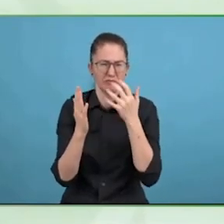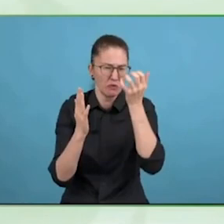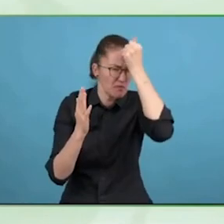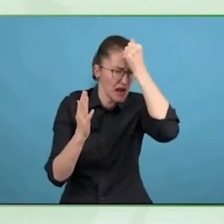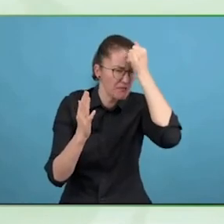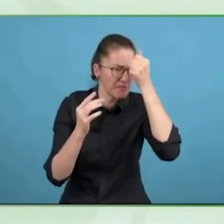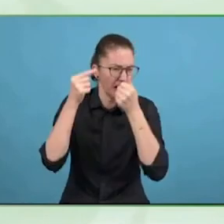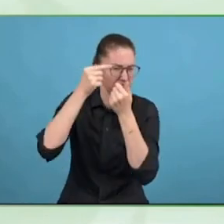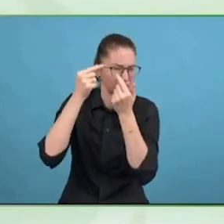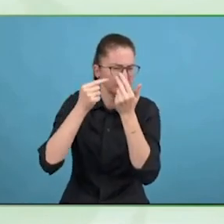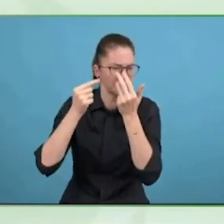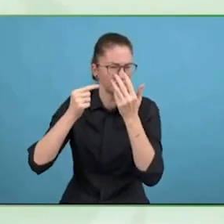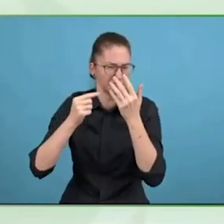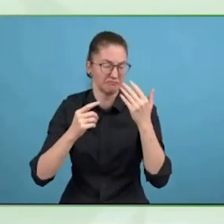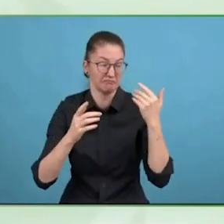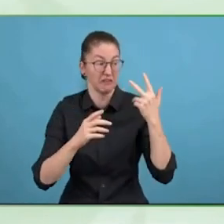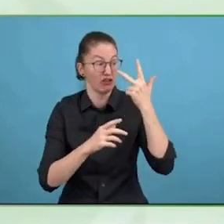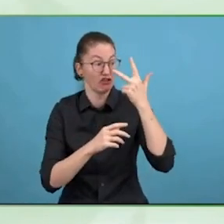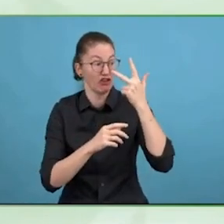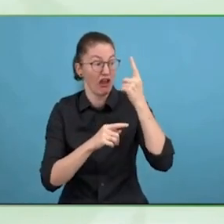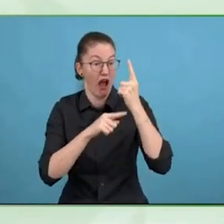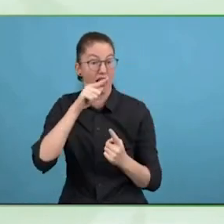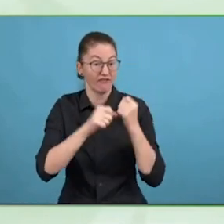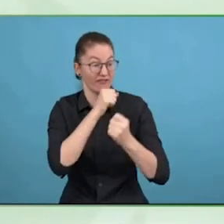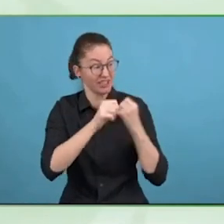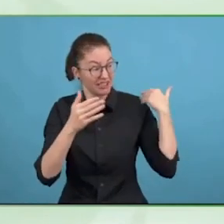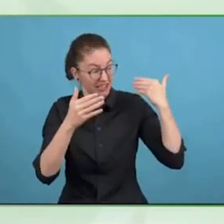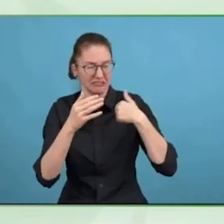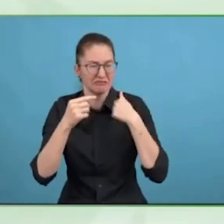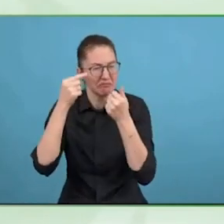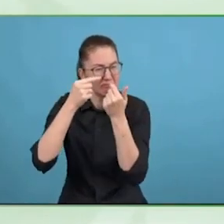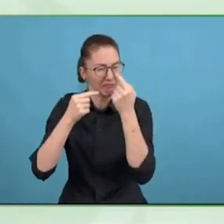through six regional consultations, and two global consultations.